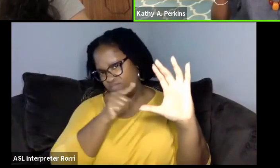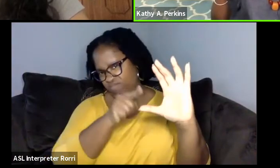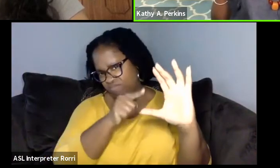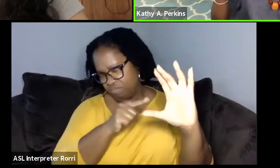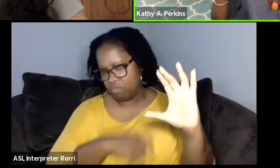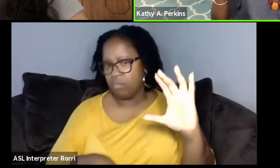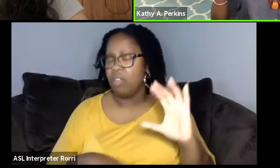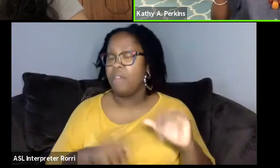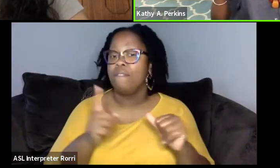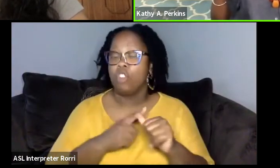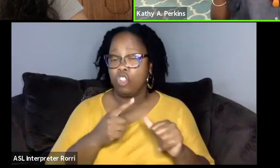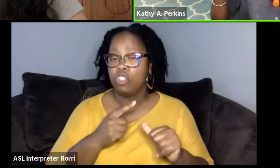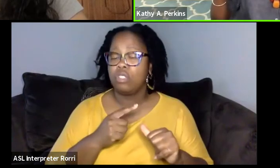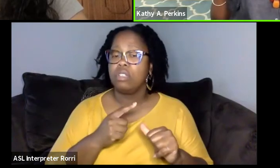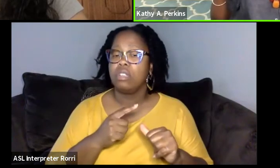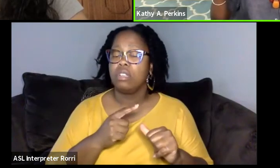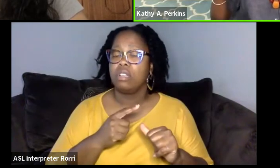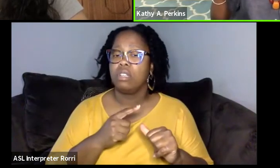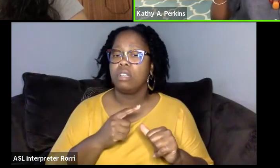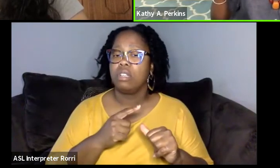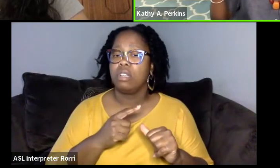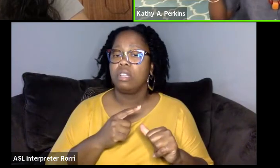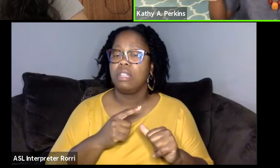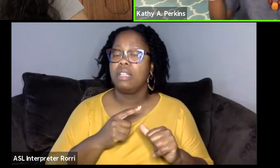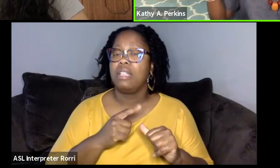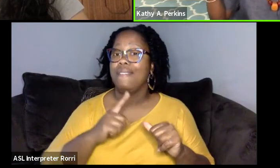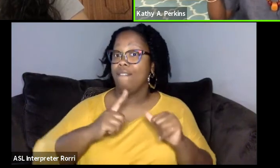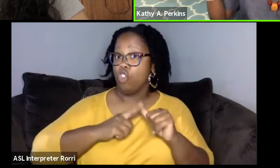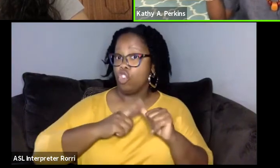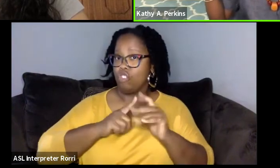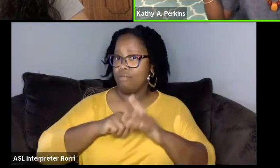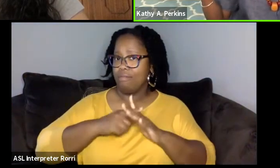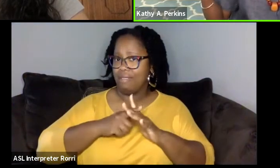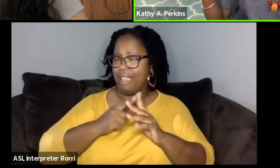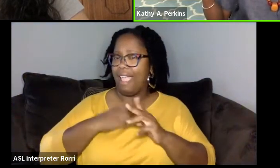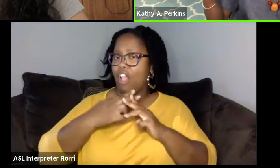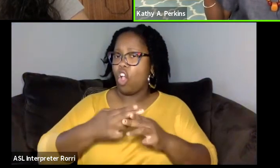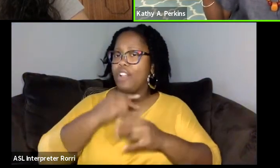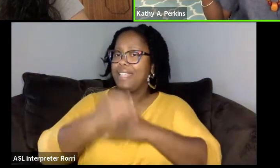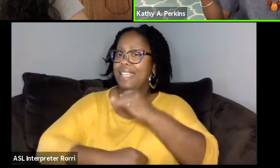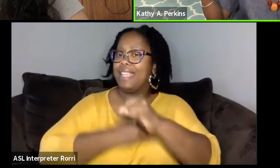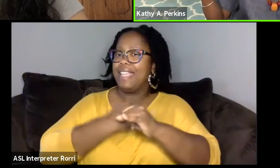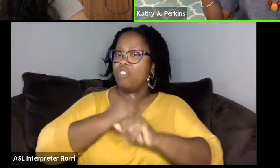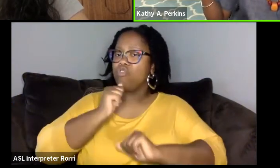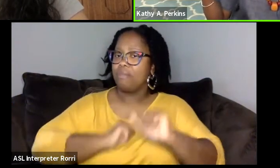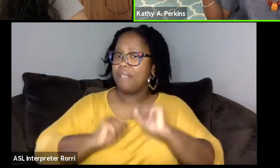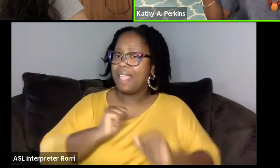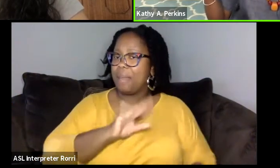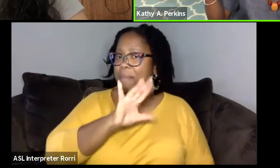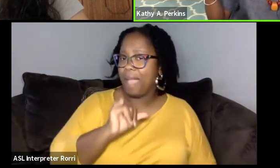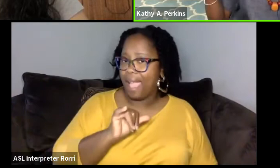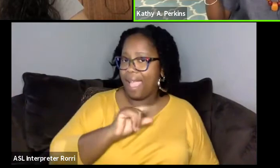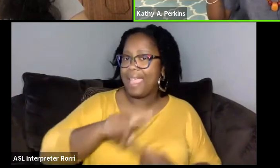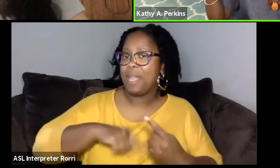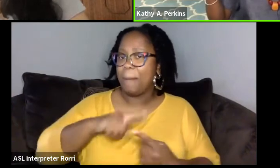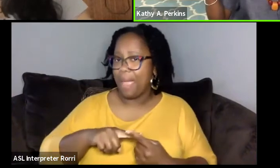I called it international plays bind about women. And then I realized a lot of these-